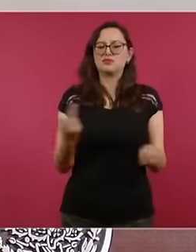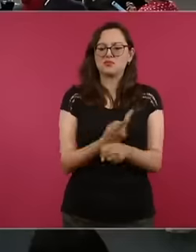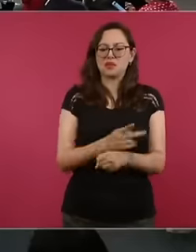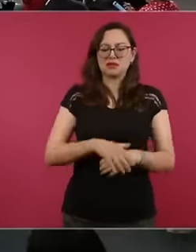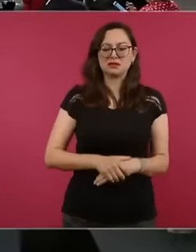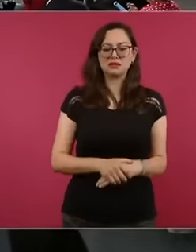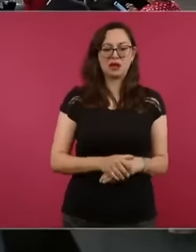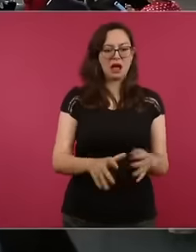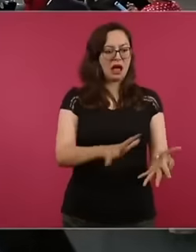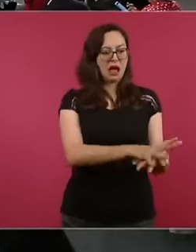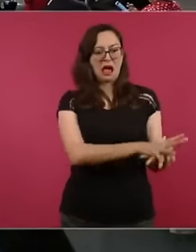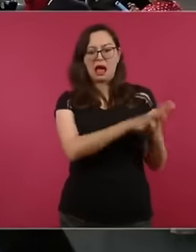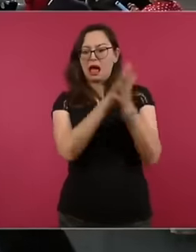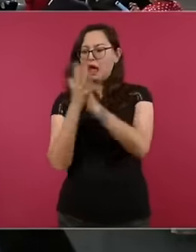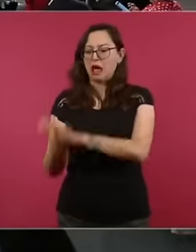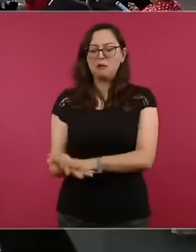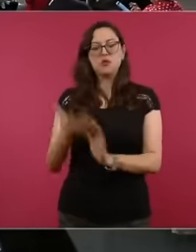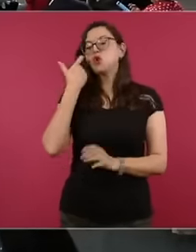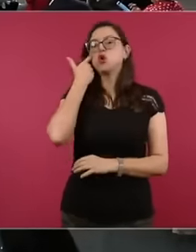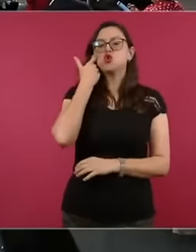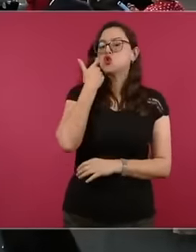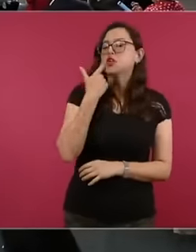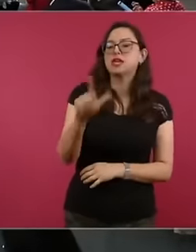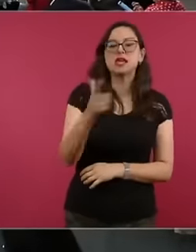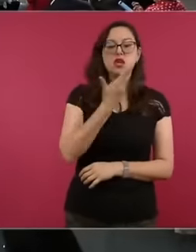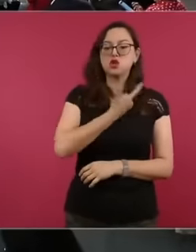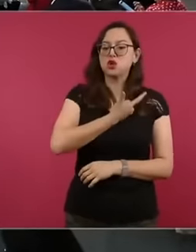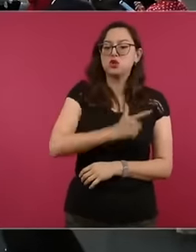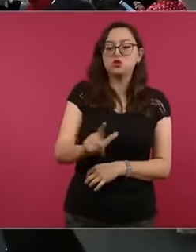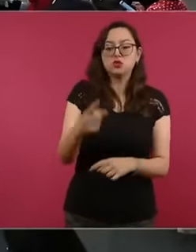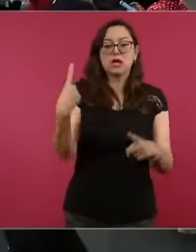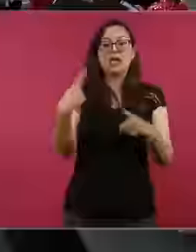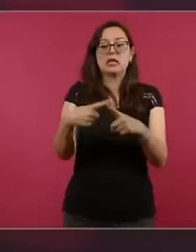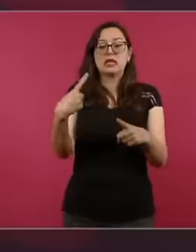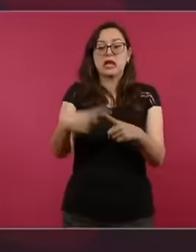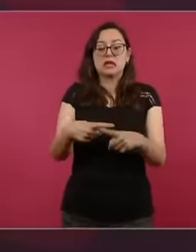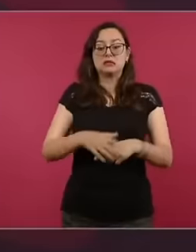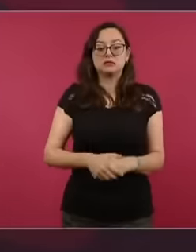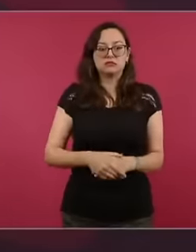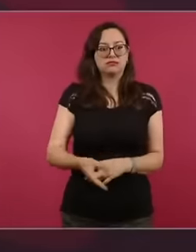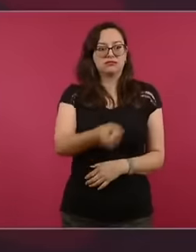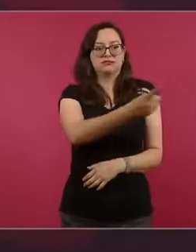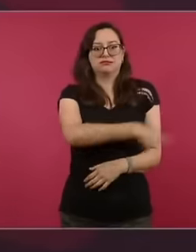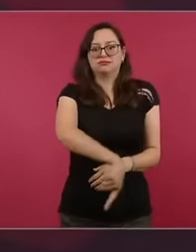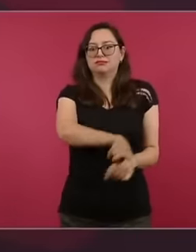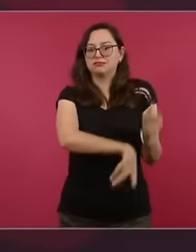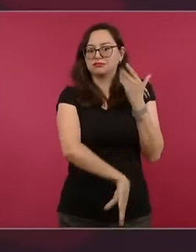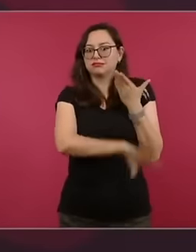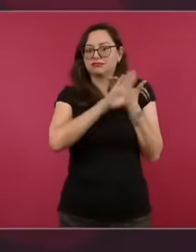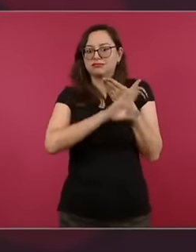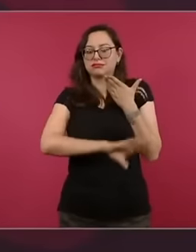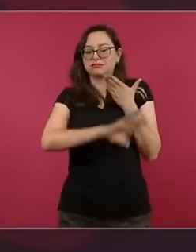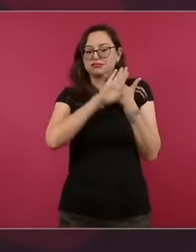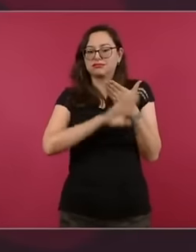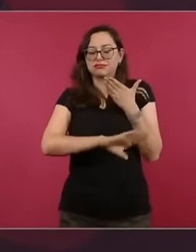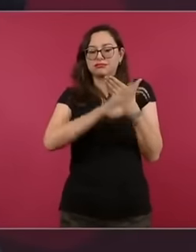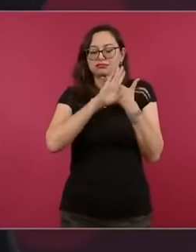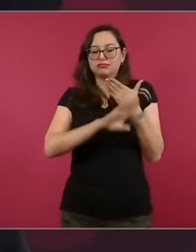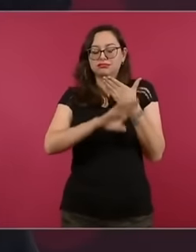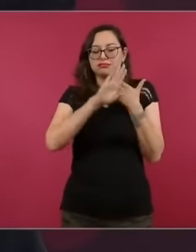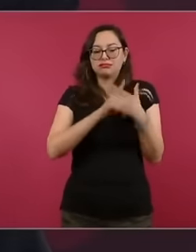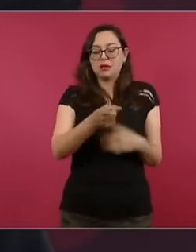transformation to continue Well those who bet on conservatism to